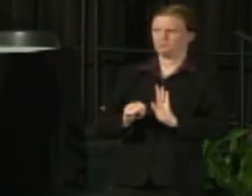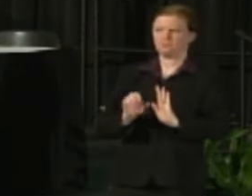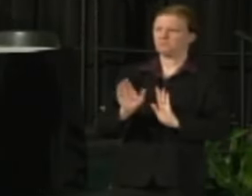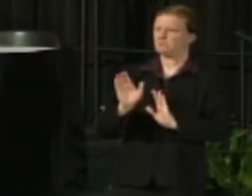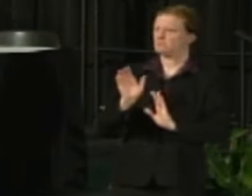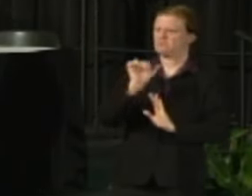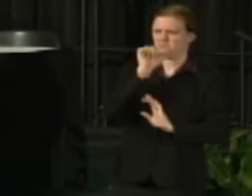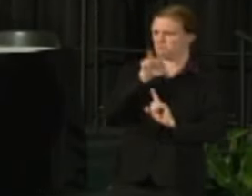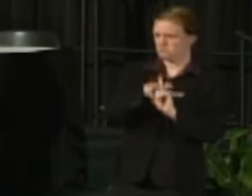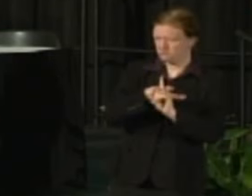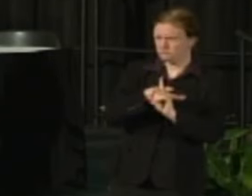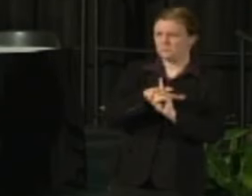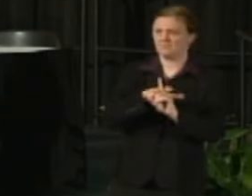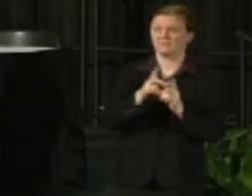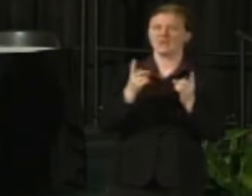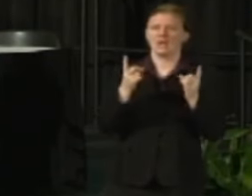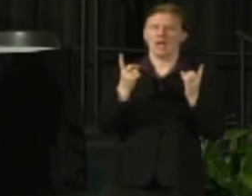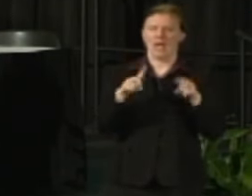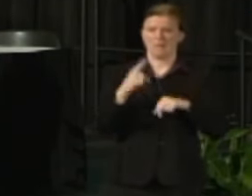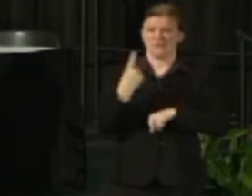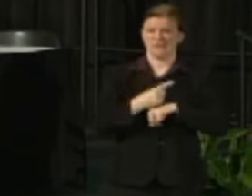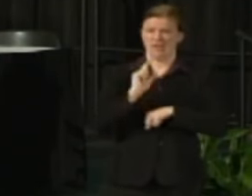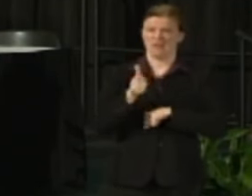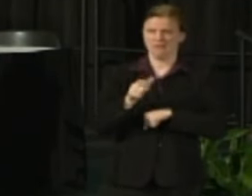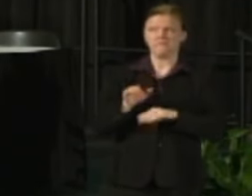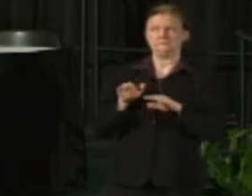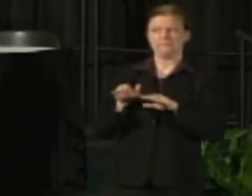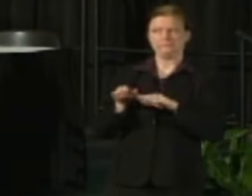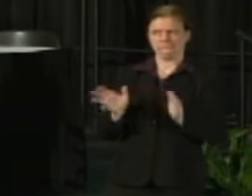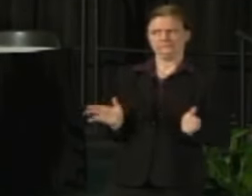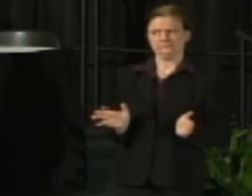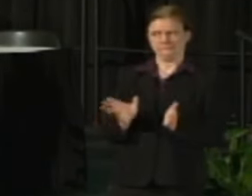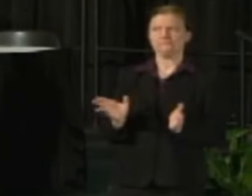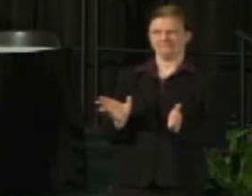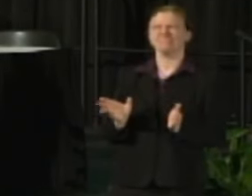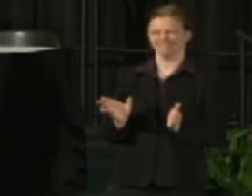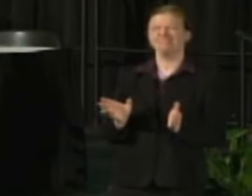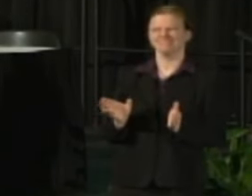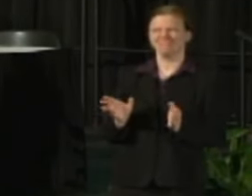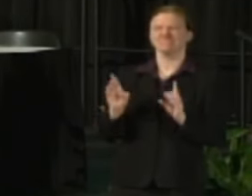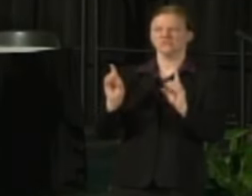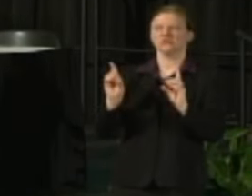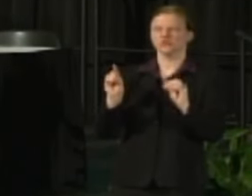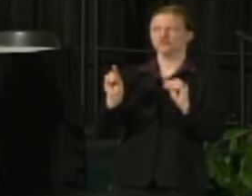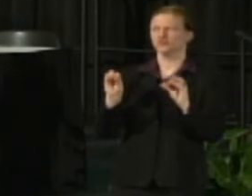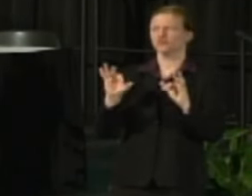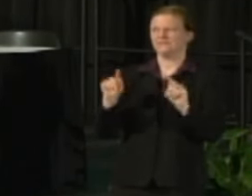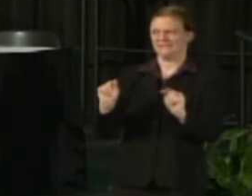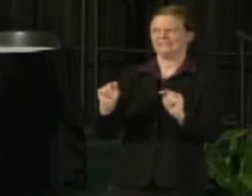But then within a day he said, "I would encourage you strongly to take such measures at each of your campuses."